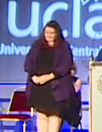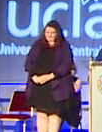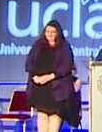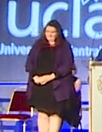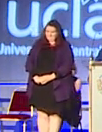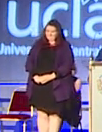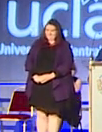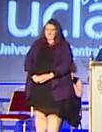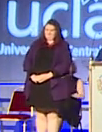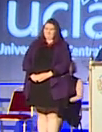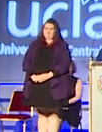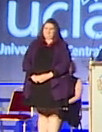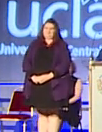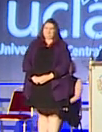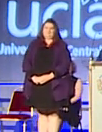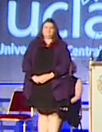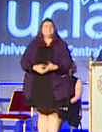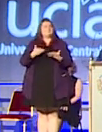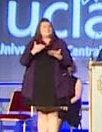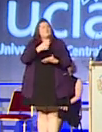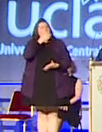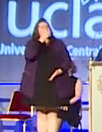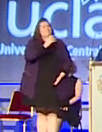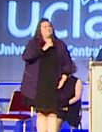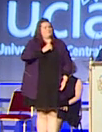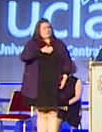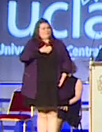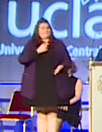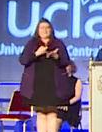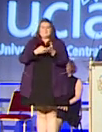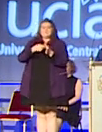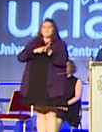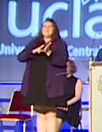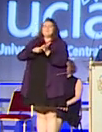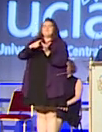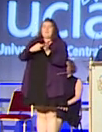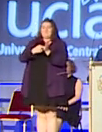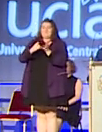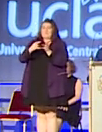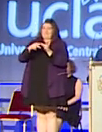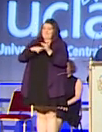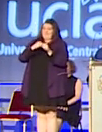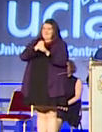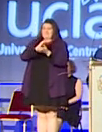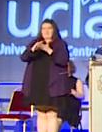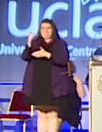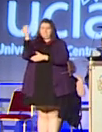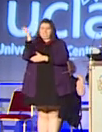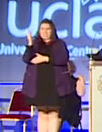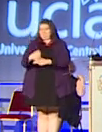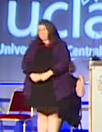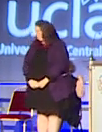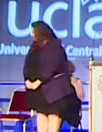I now call upon the Chancellor Ranvir Singh to say a few words.